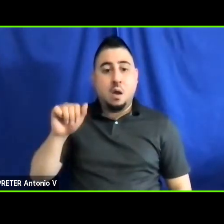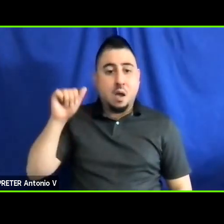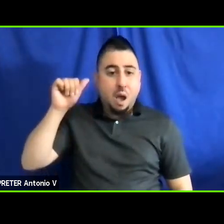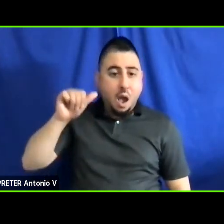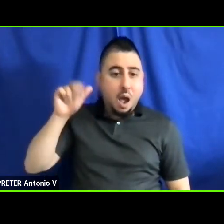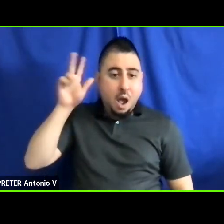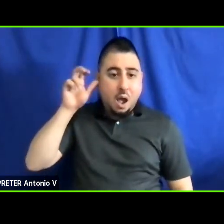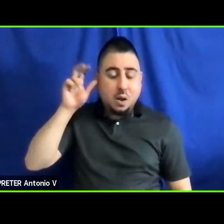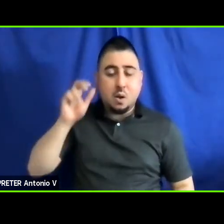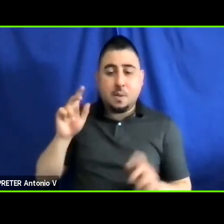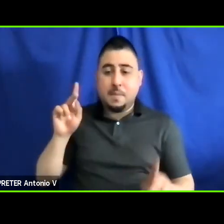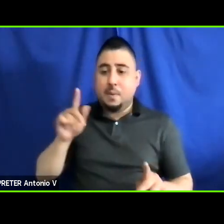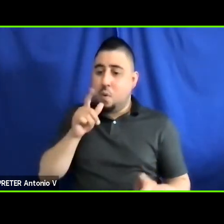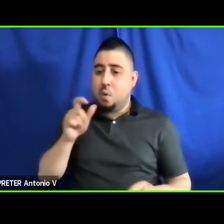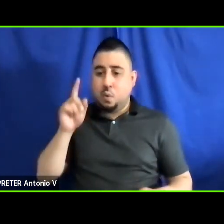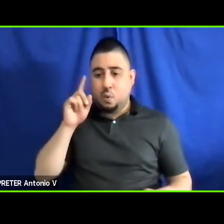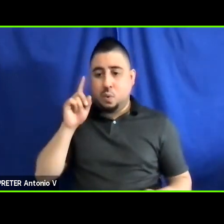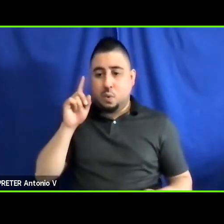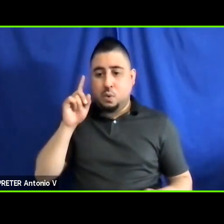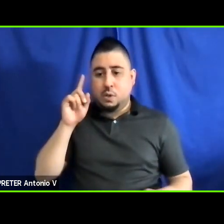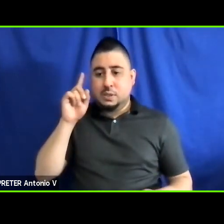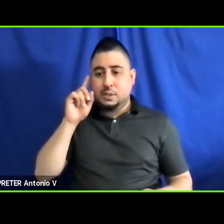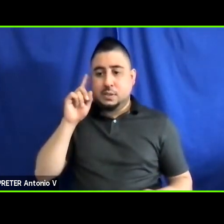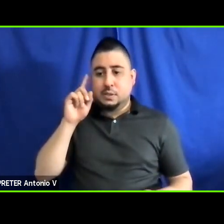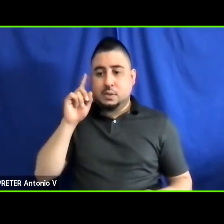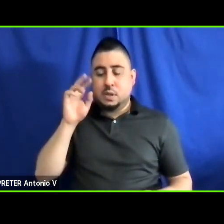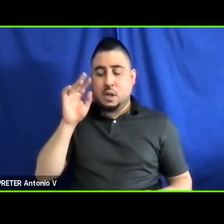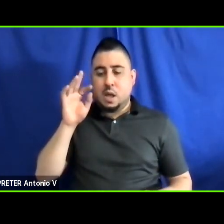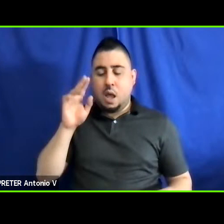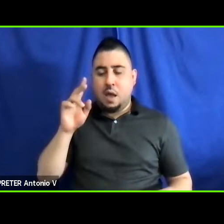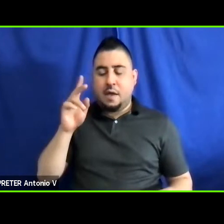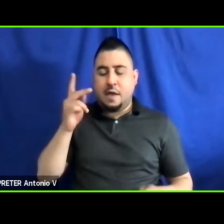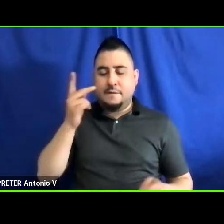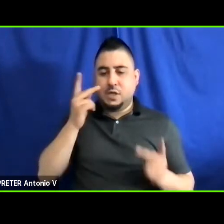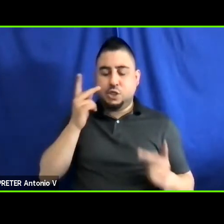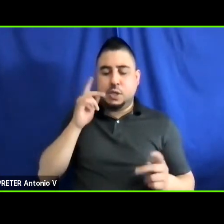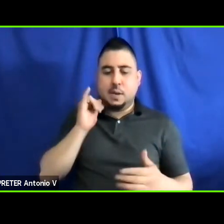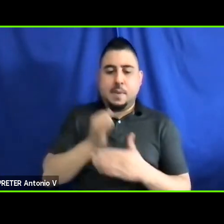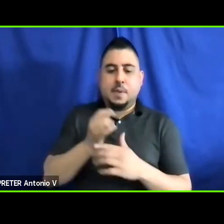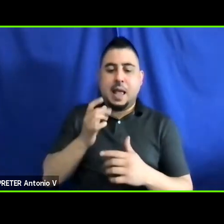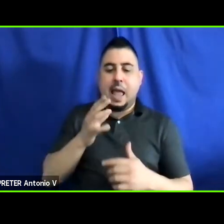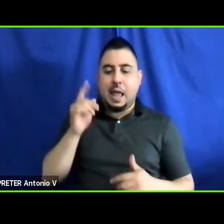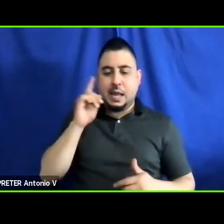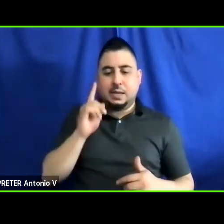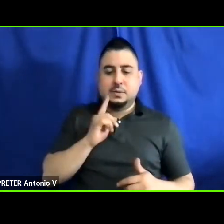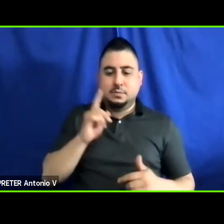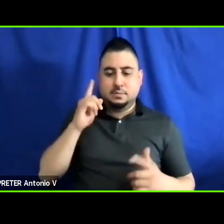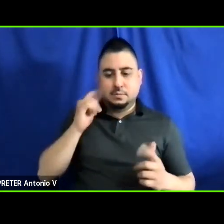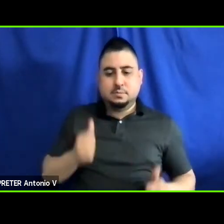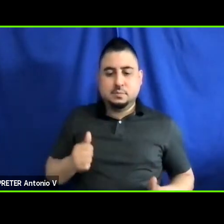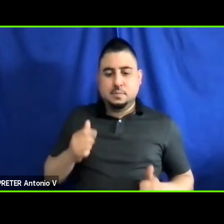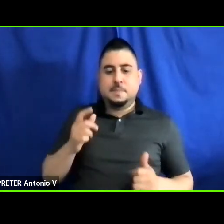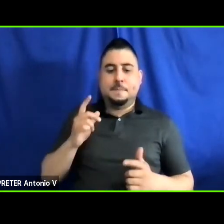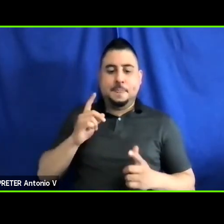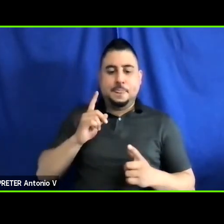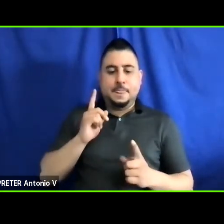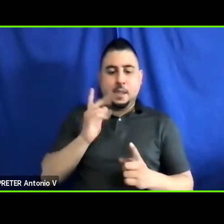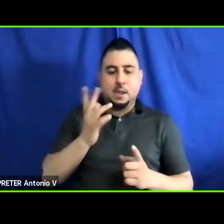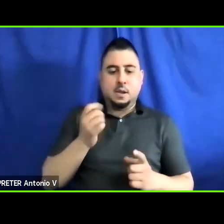hearing impairments or vision impairments. That you would want to attend the next two